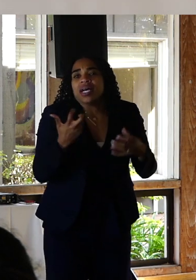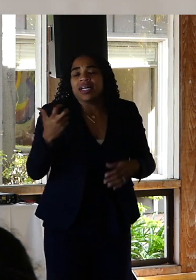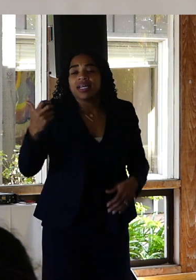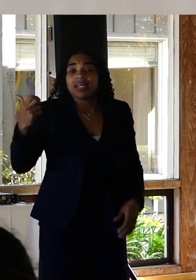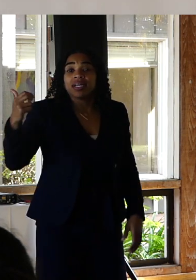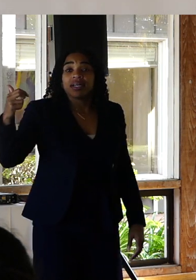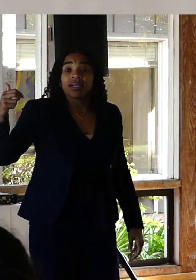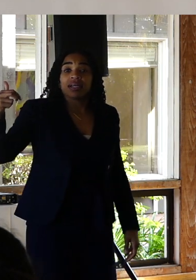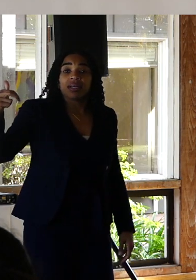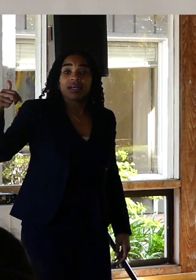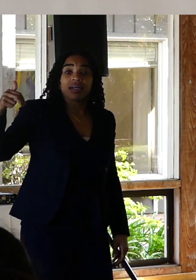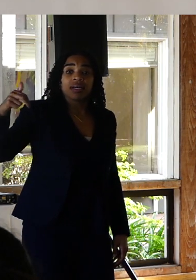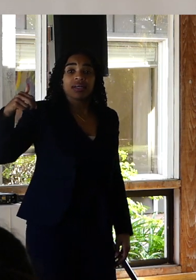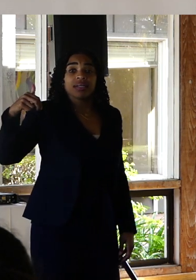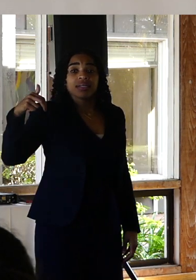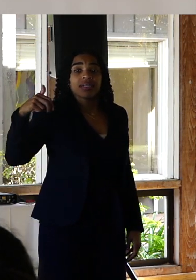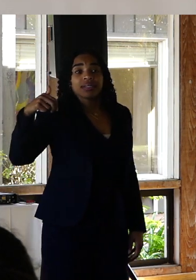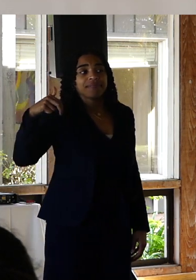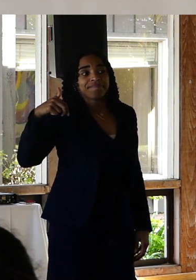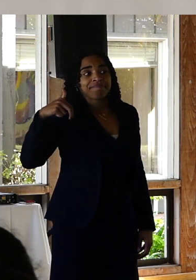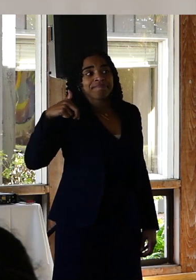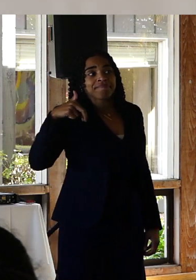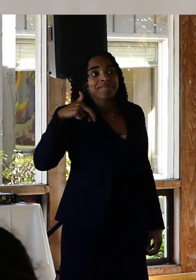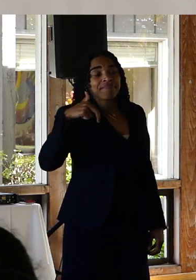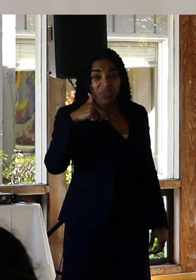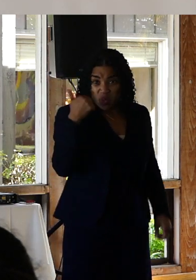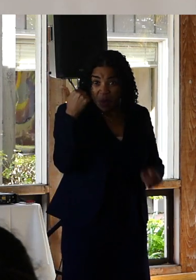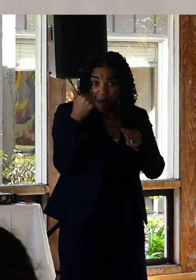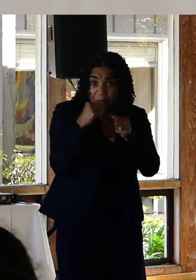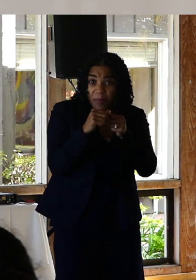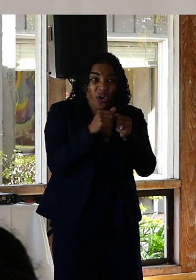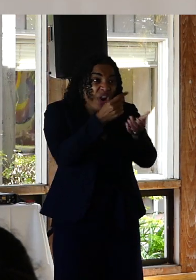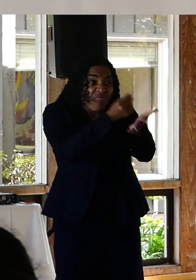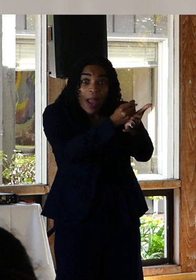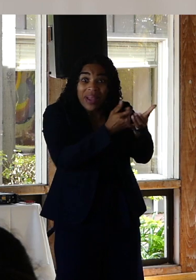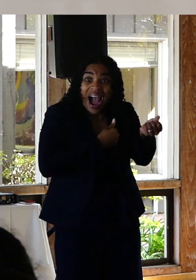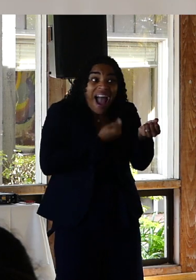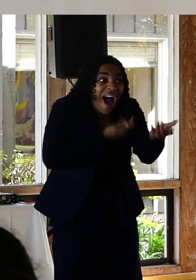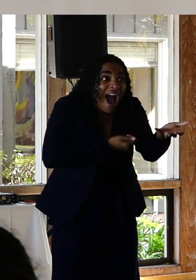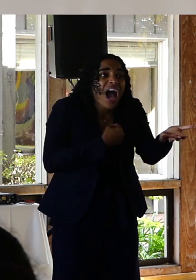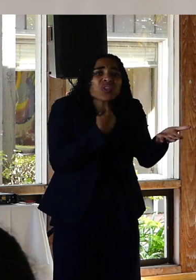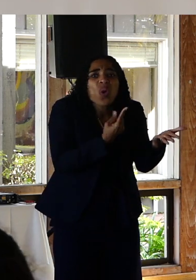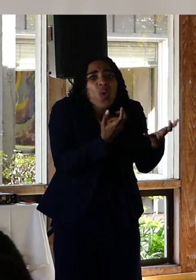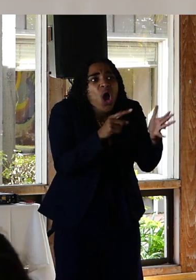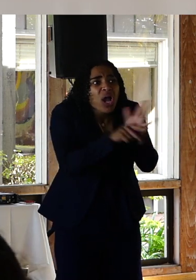I was no longer seeing my therapist Right. My trust had been broken by the weekly insistence that I didn't